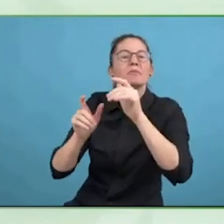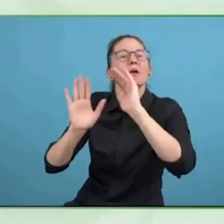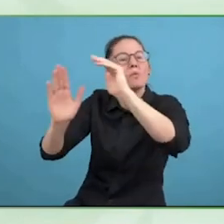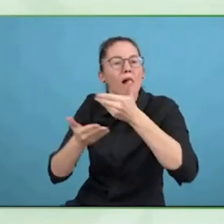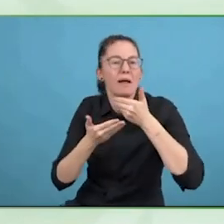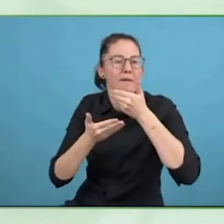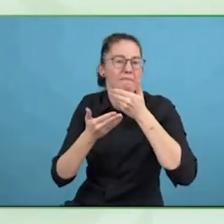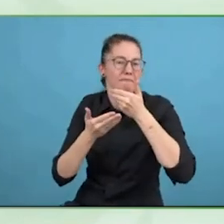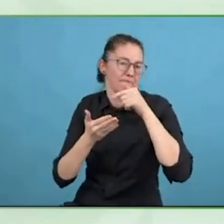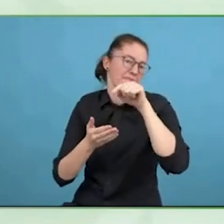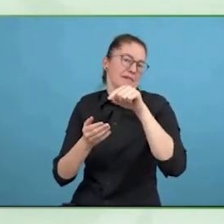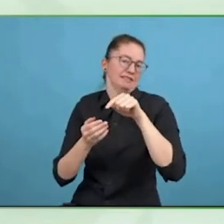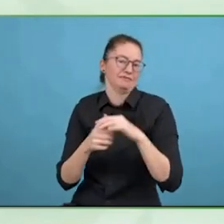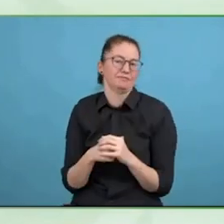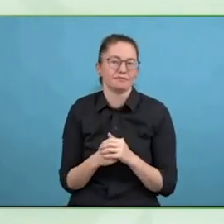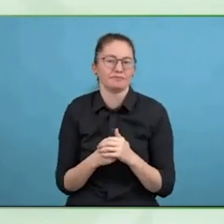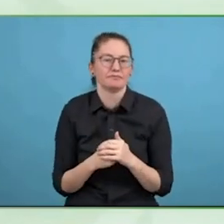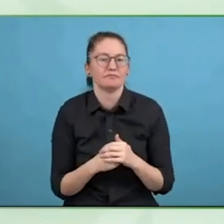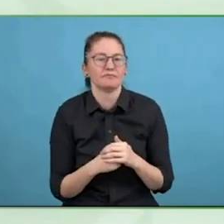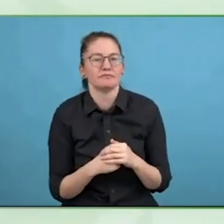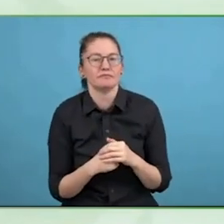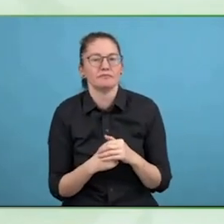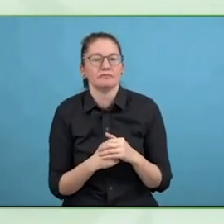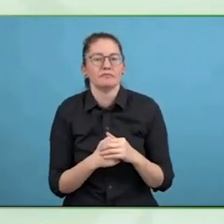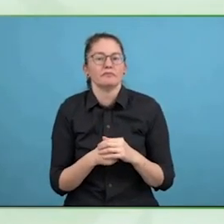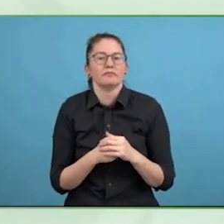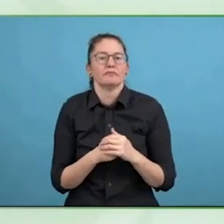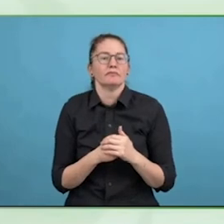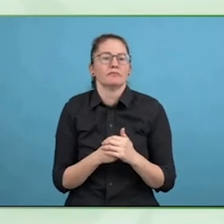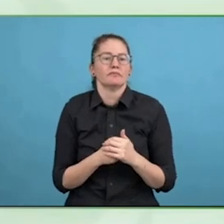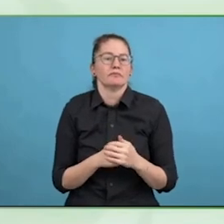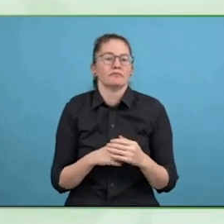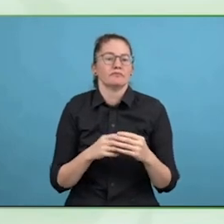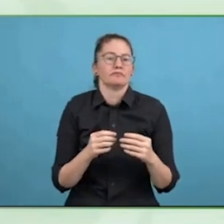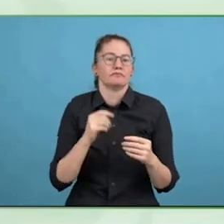The premises and retailers are easier for retailers and customers,